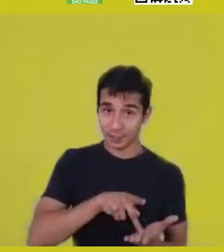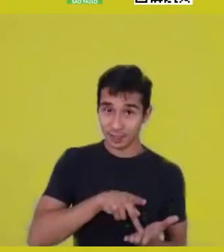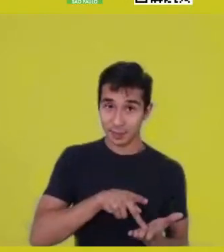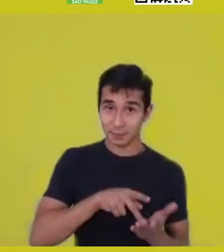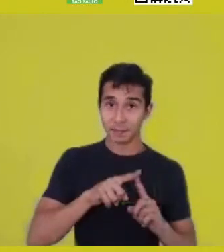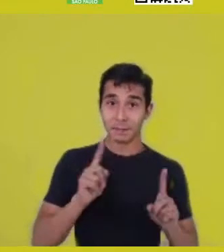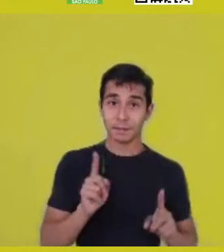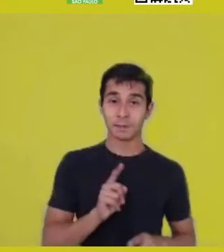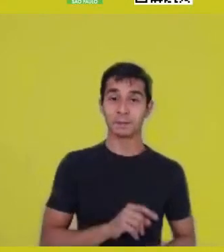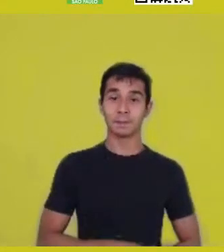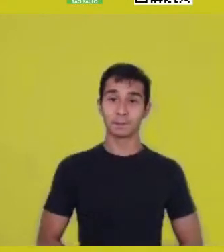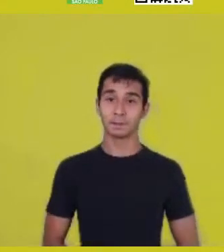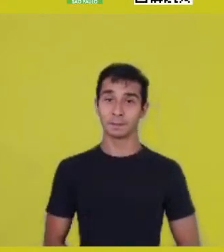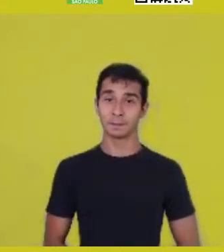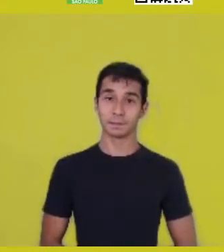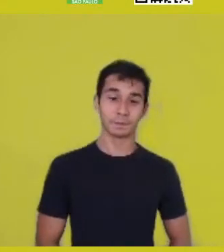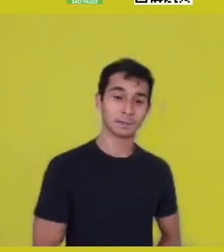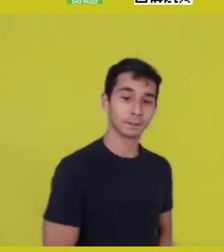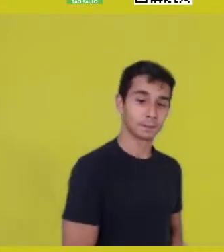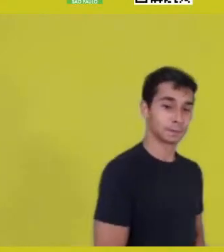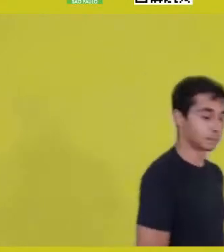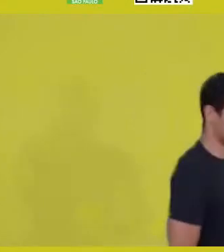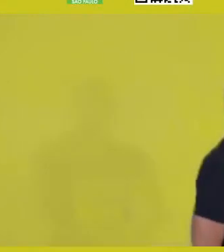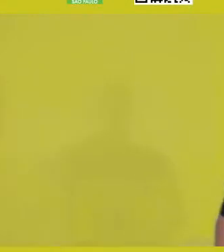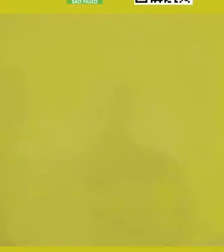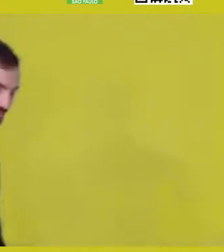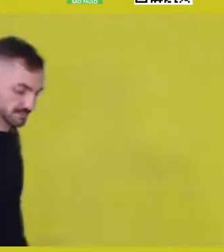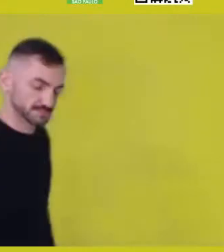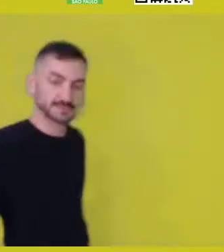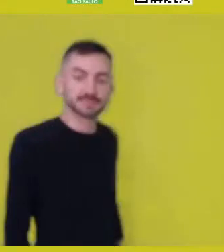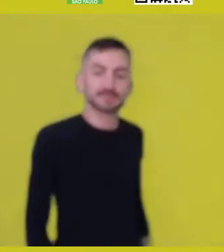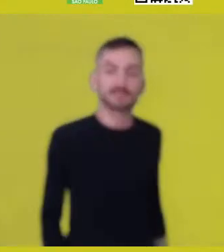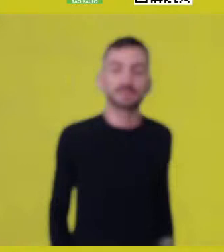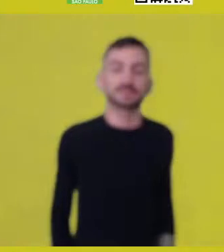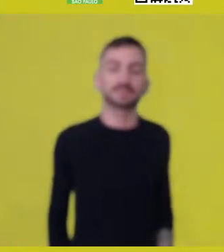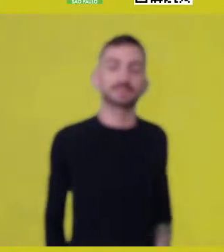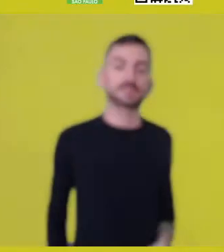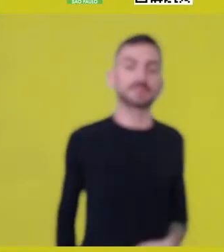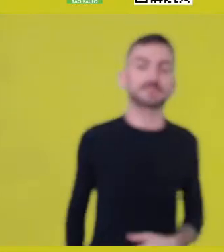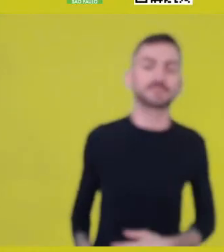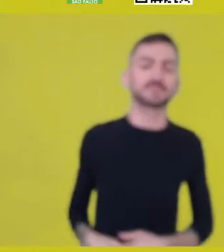when you look at that mirror, you cardiograph, feel, perceive yourself